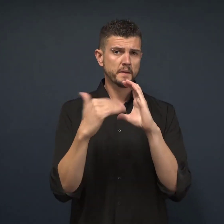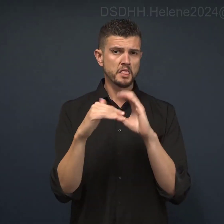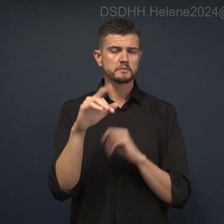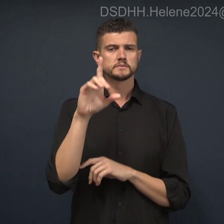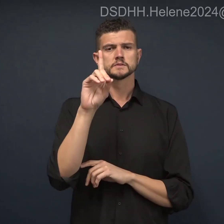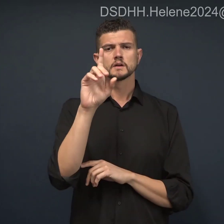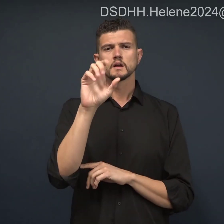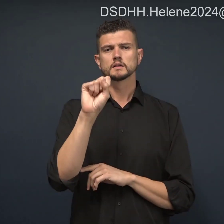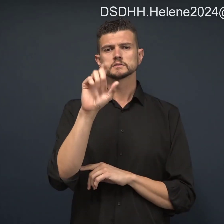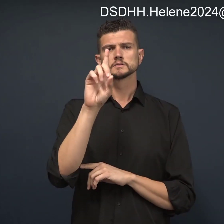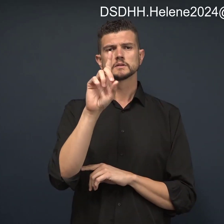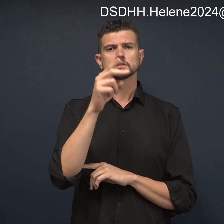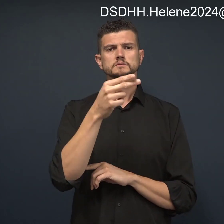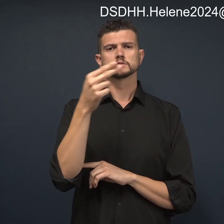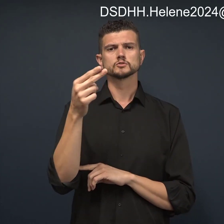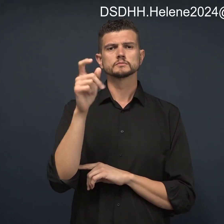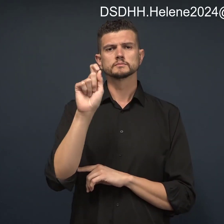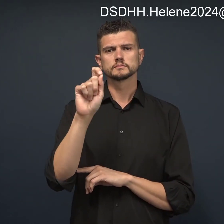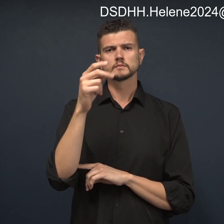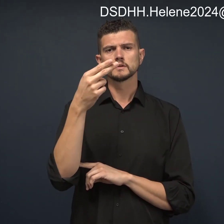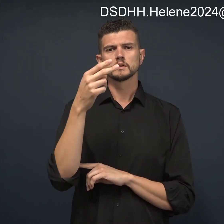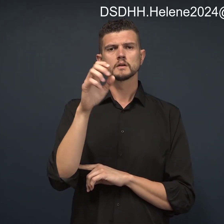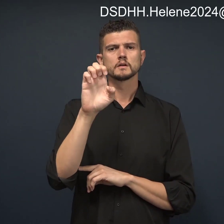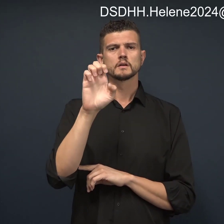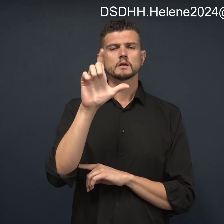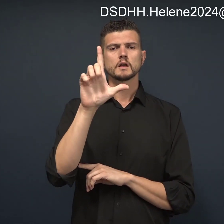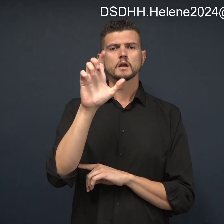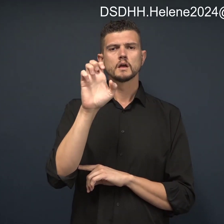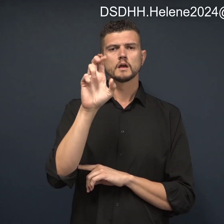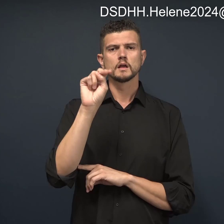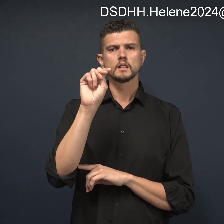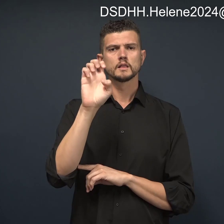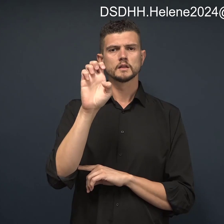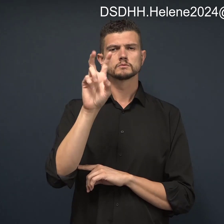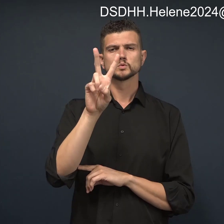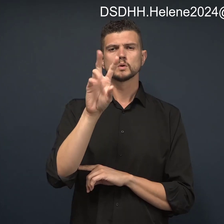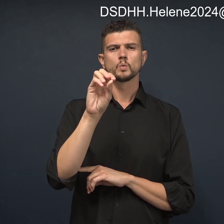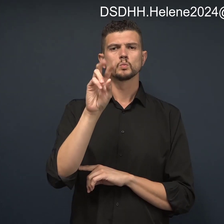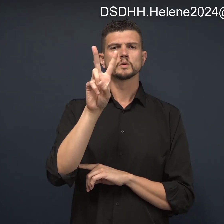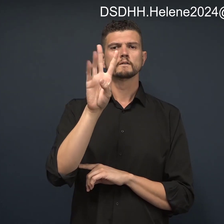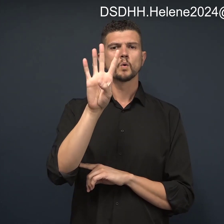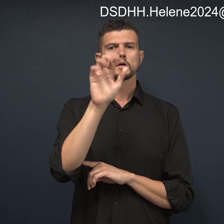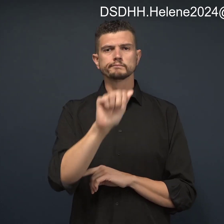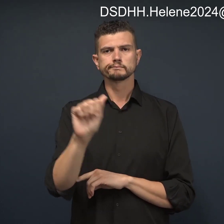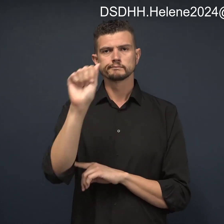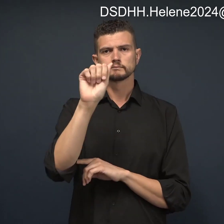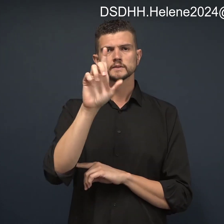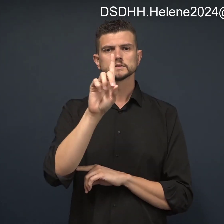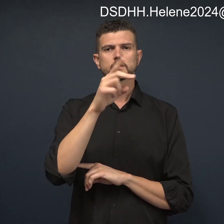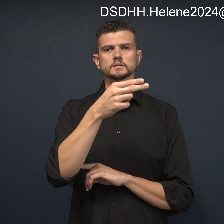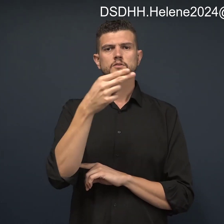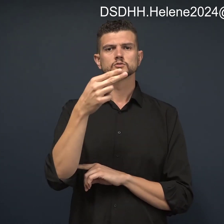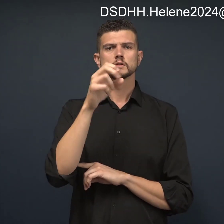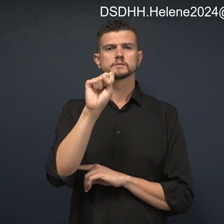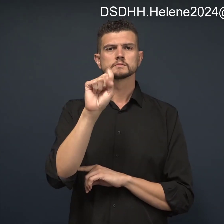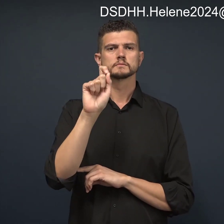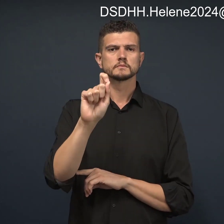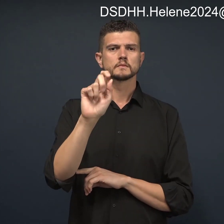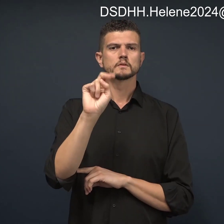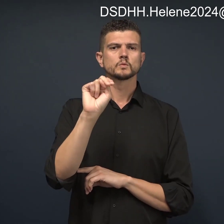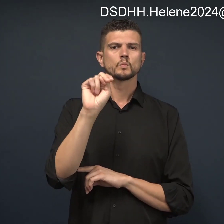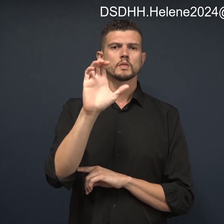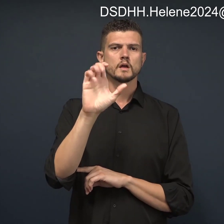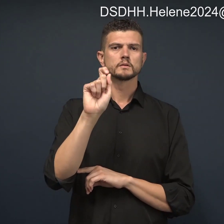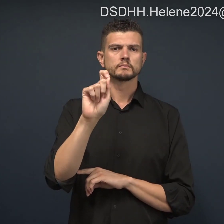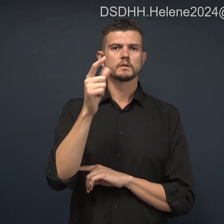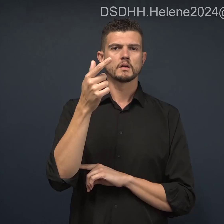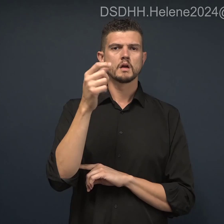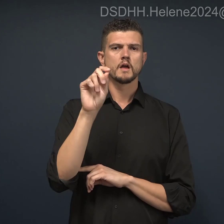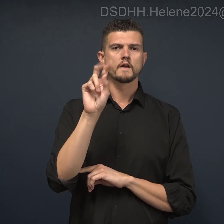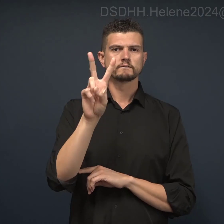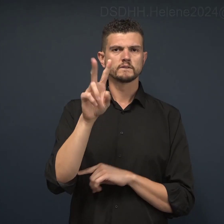DSDHH.Helene2024@dhhs.nc.gov,